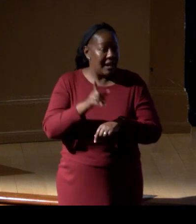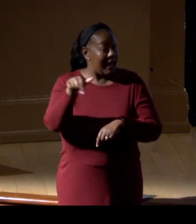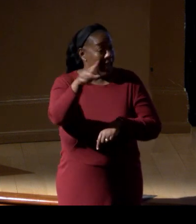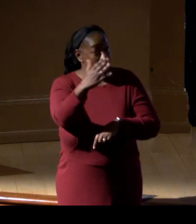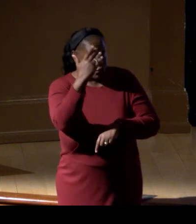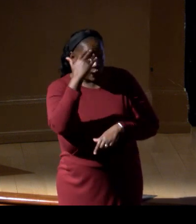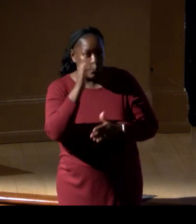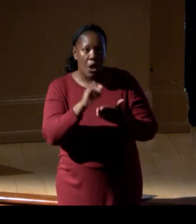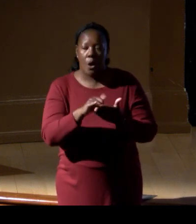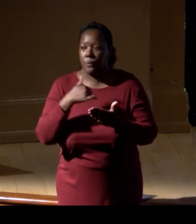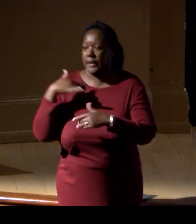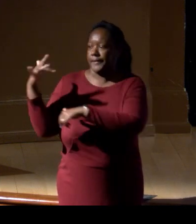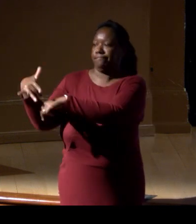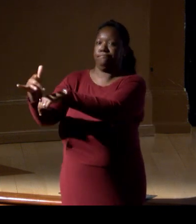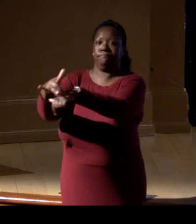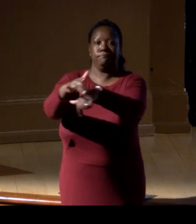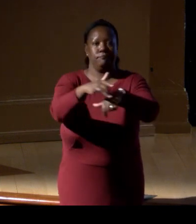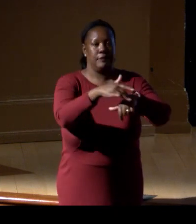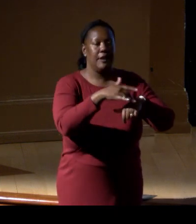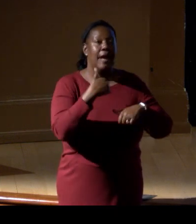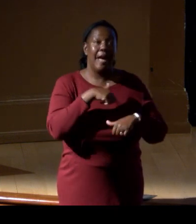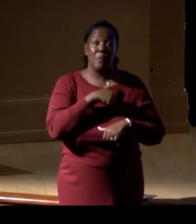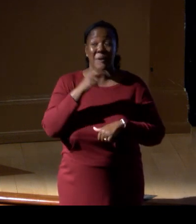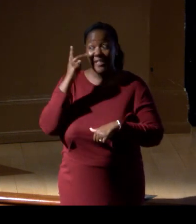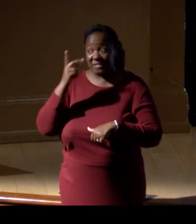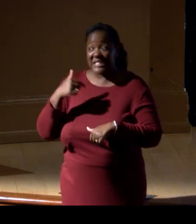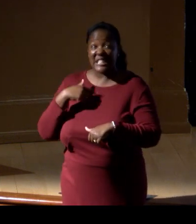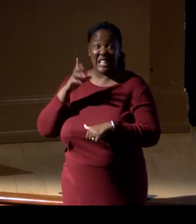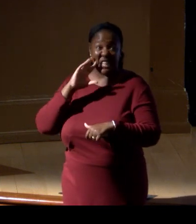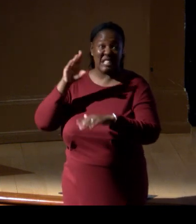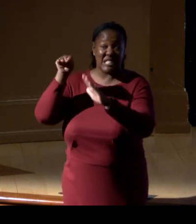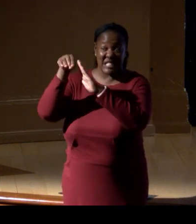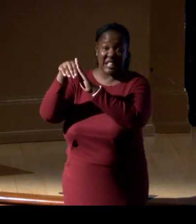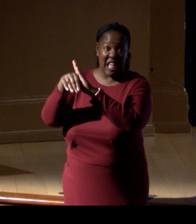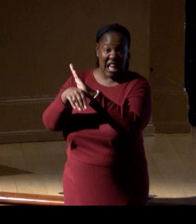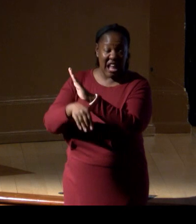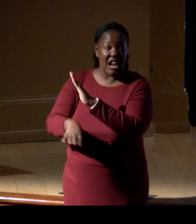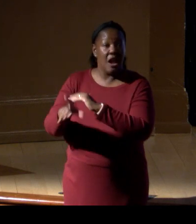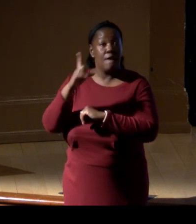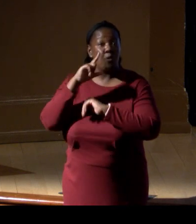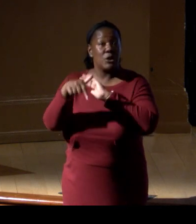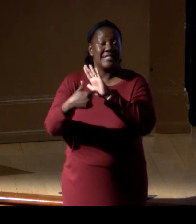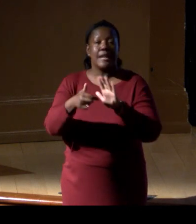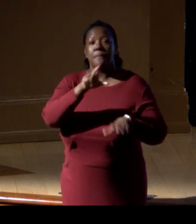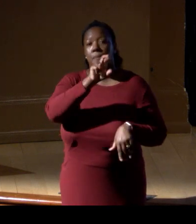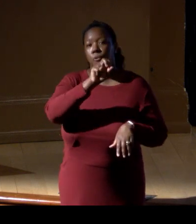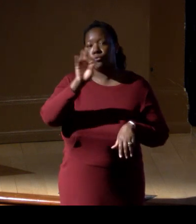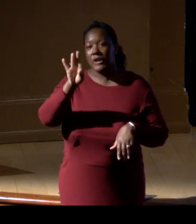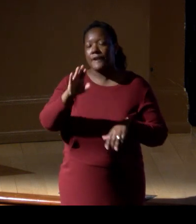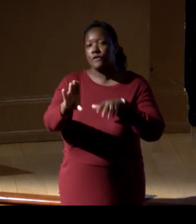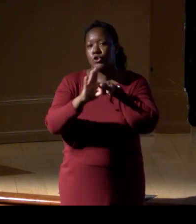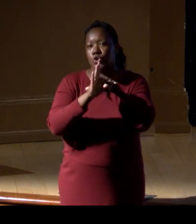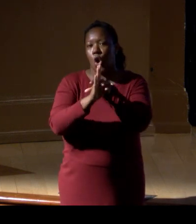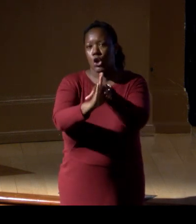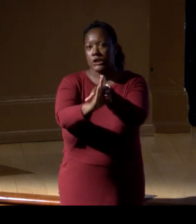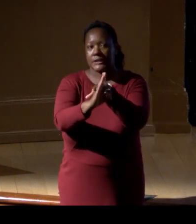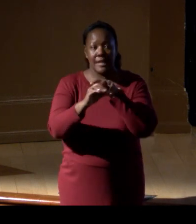and we have seen the decline of reef species, like reef sharks, in places that were totally untouched just two decades ago.